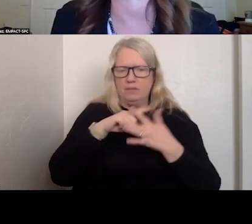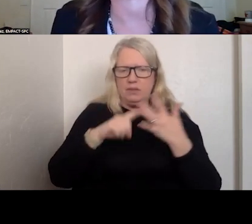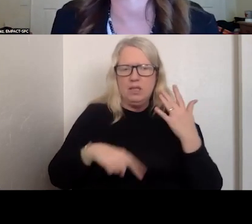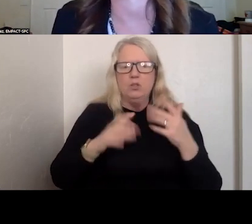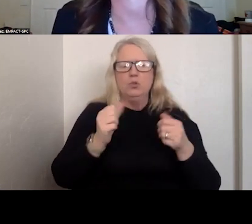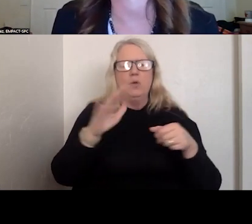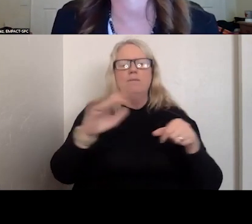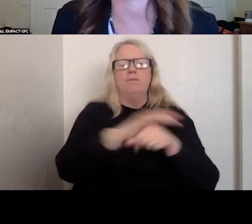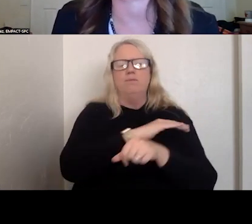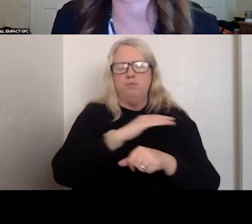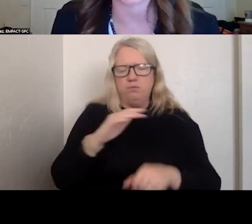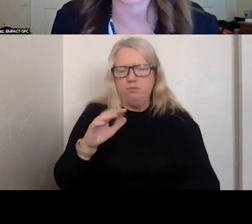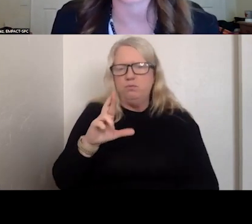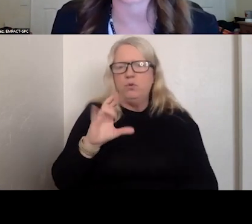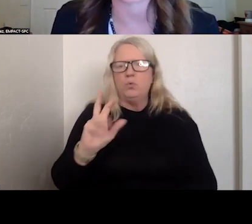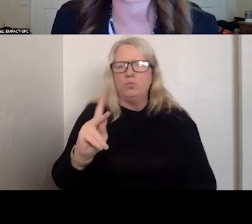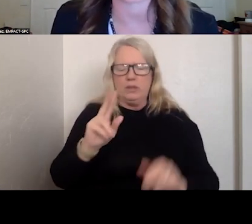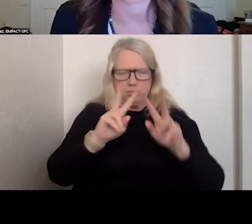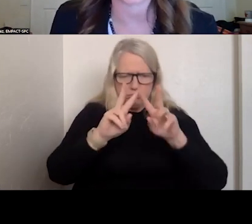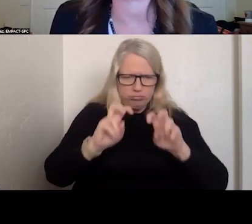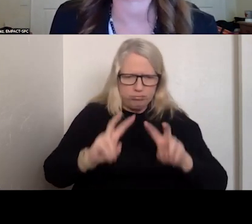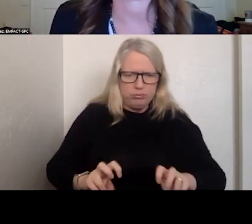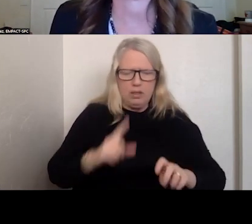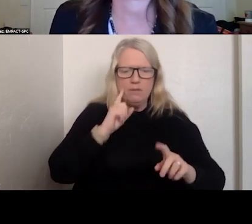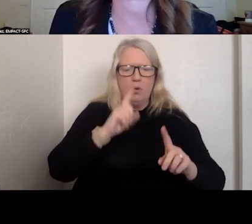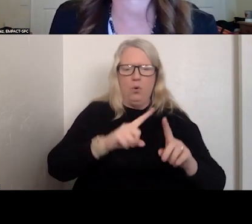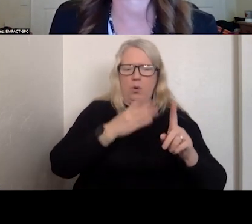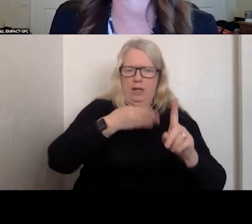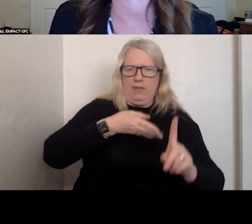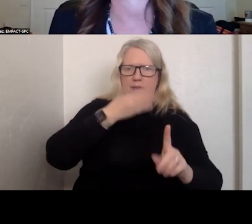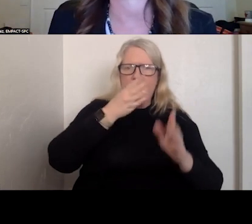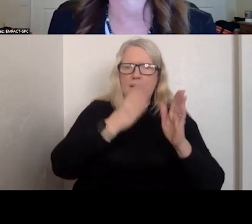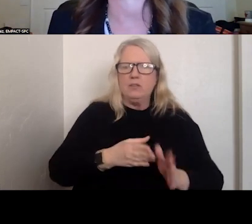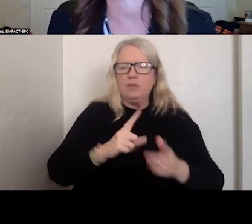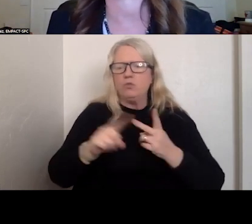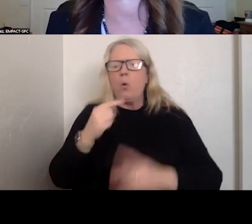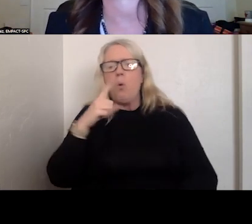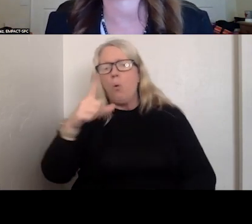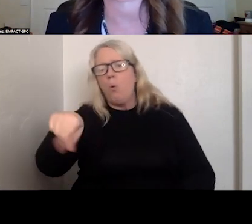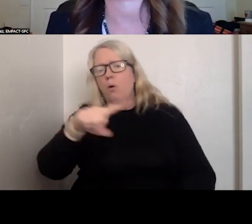ASSESSMENT FOR THE INDIVIDUAL OR FAMILY AND BE ABLE TO RESPOND